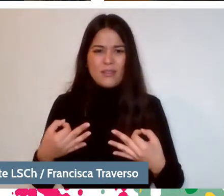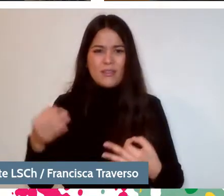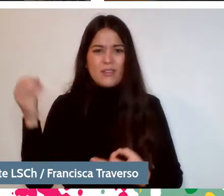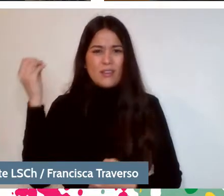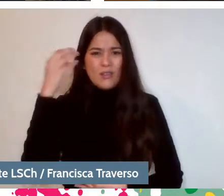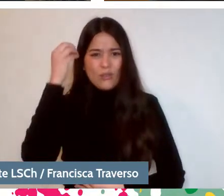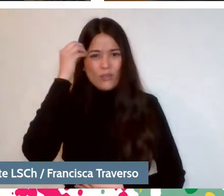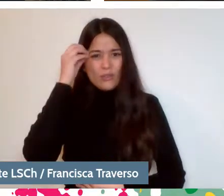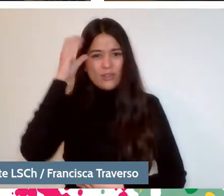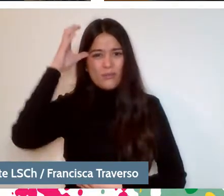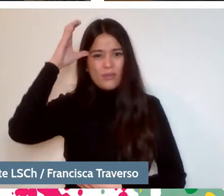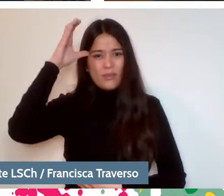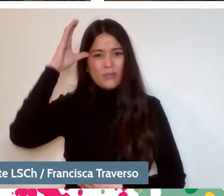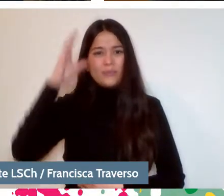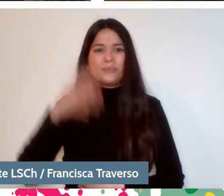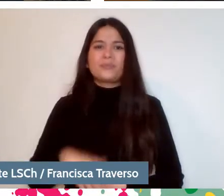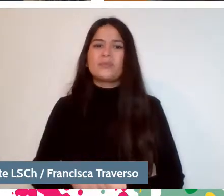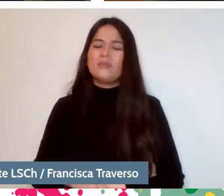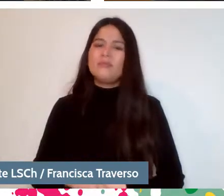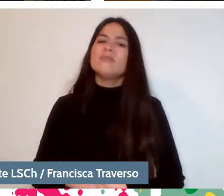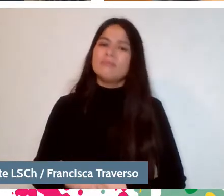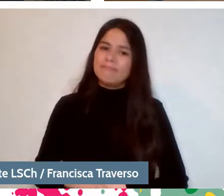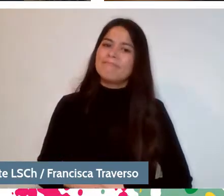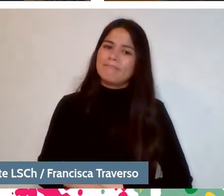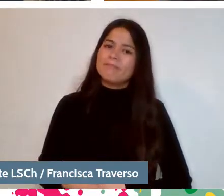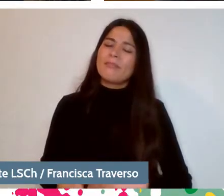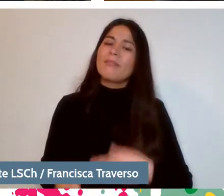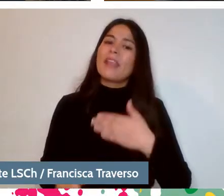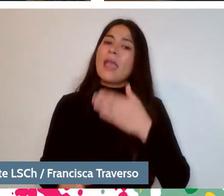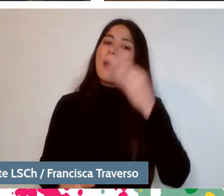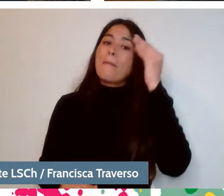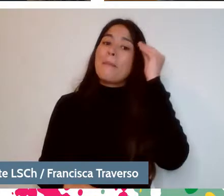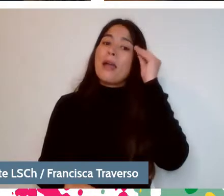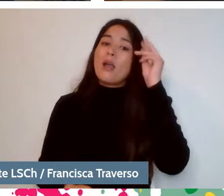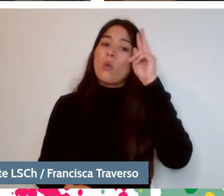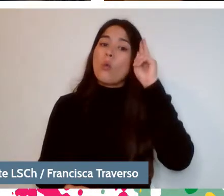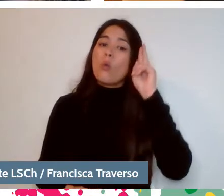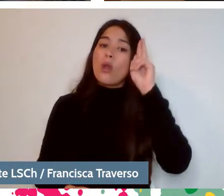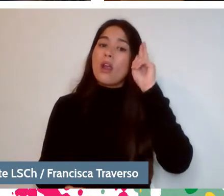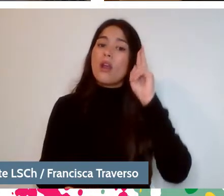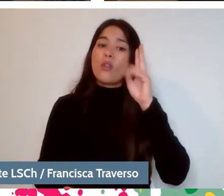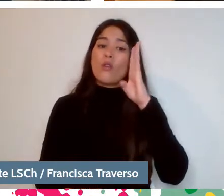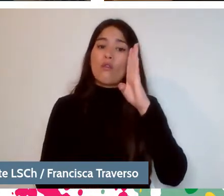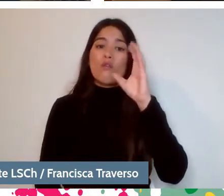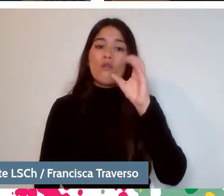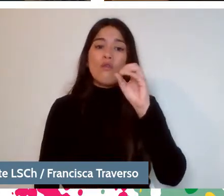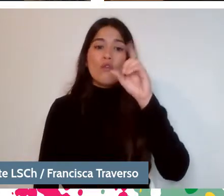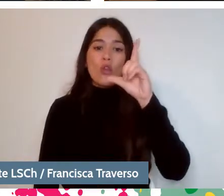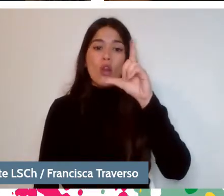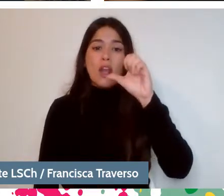Yes, and I also remember that Bolano said or complained a bit that Chilean literature